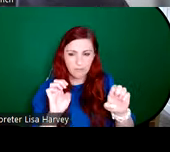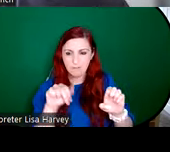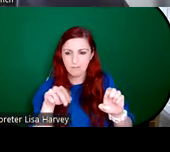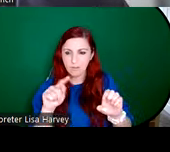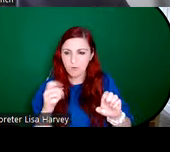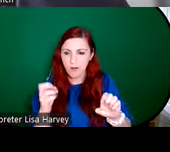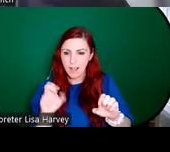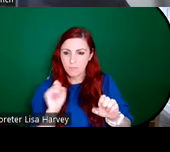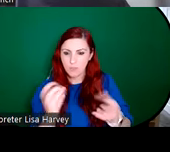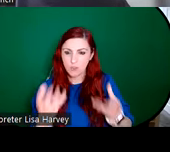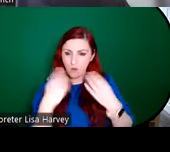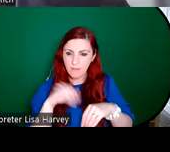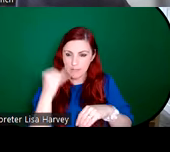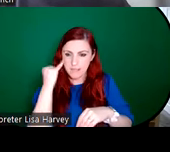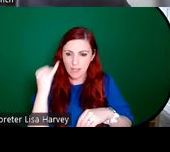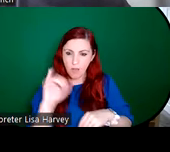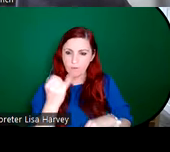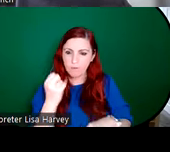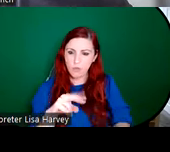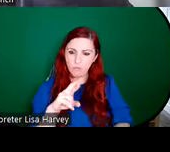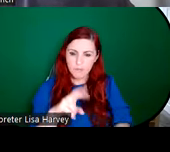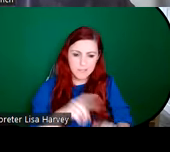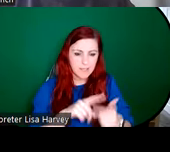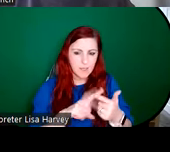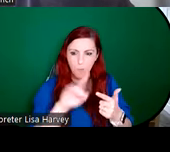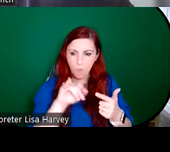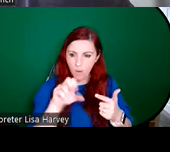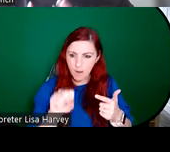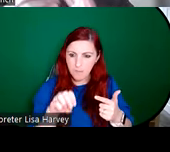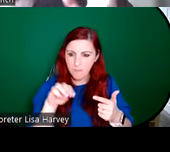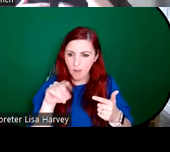well as John Ruskin, William Morris, which emphasized, you know, the, the